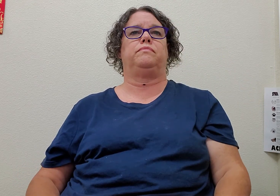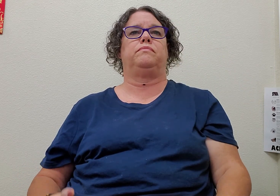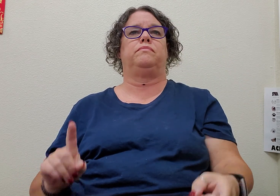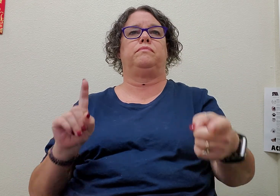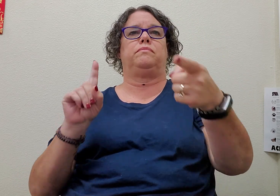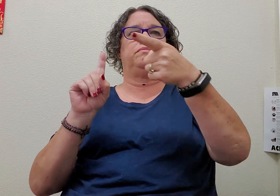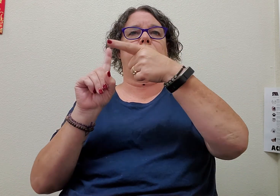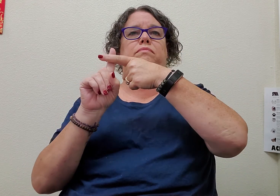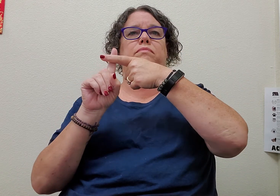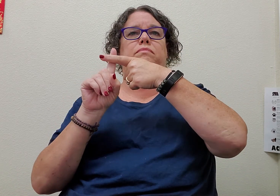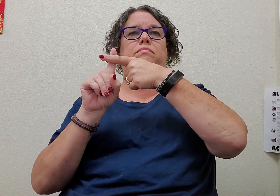add/plus/positive